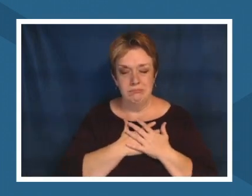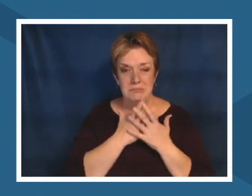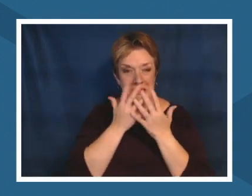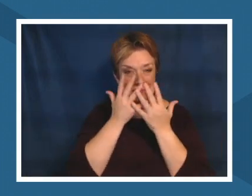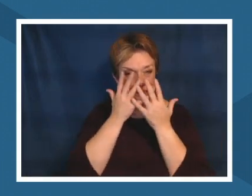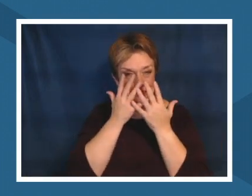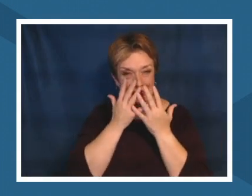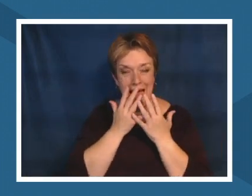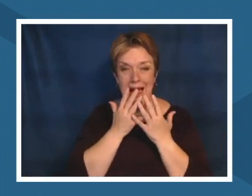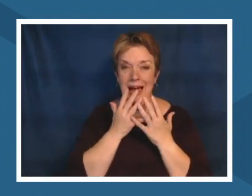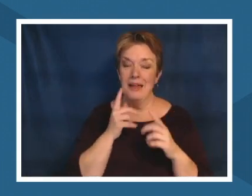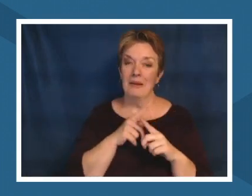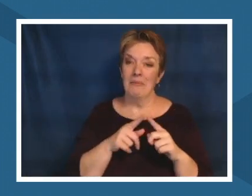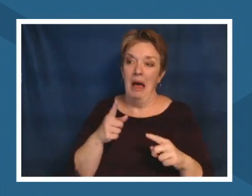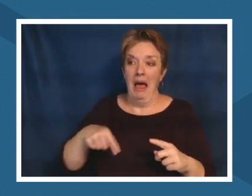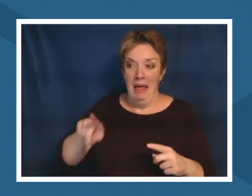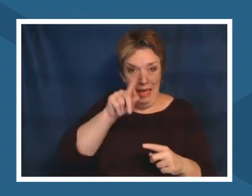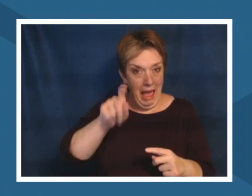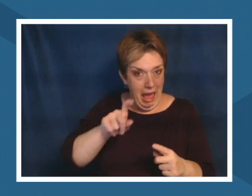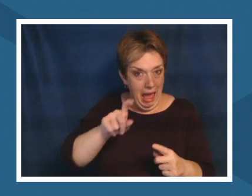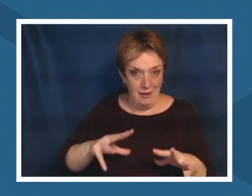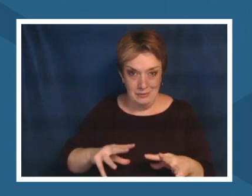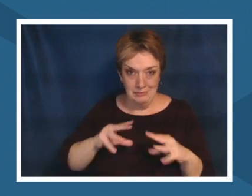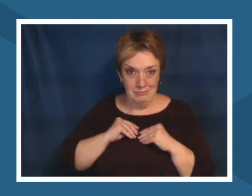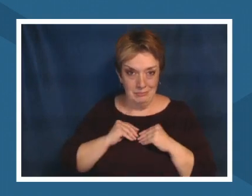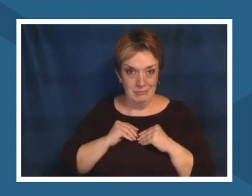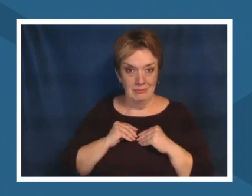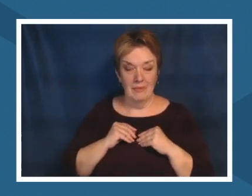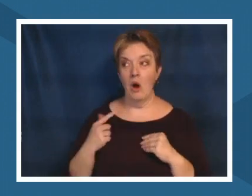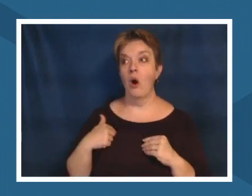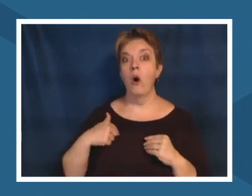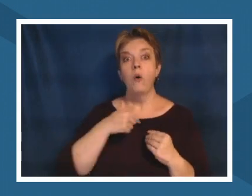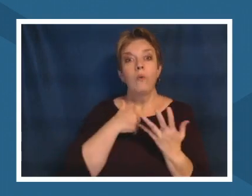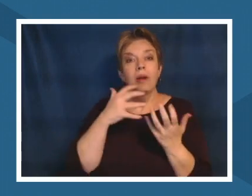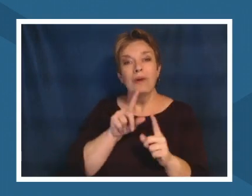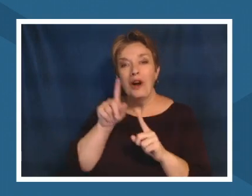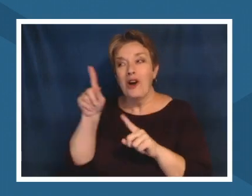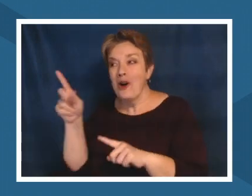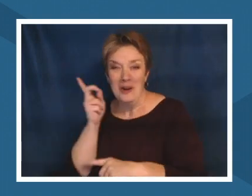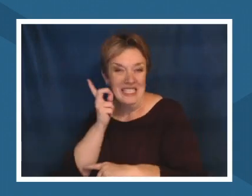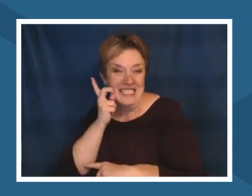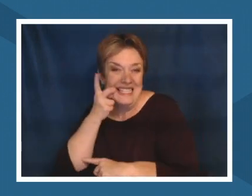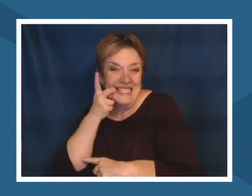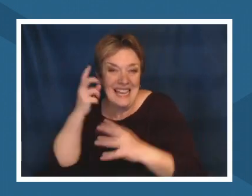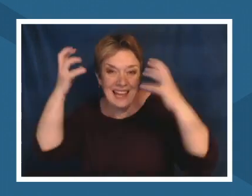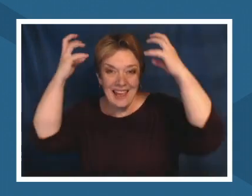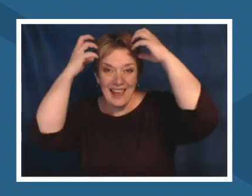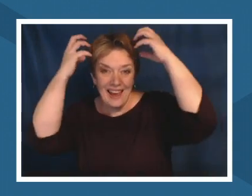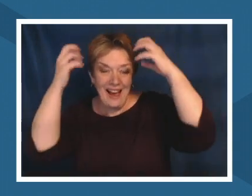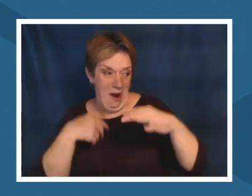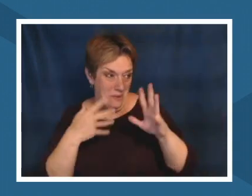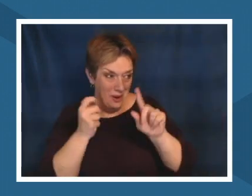want to go to japan and korea and we want to do all these things but at what